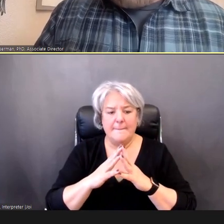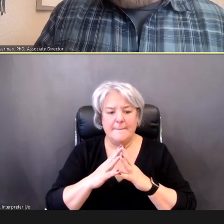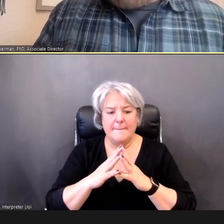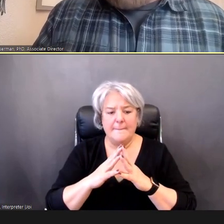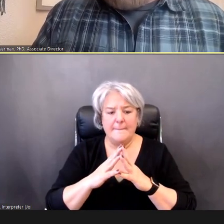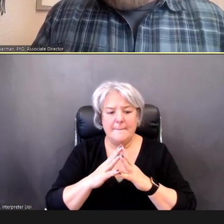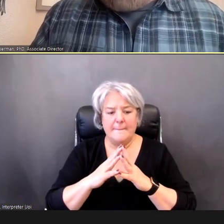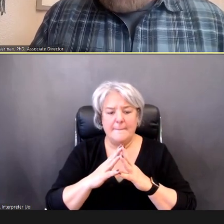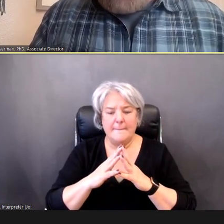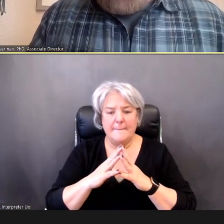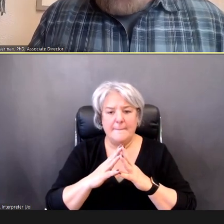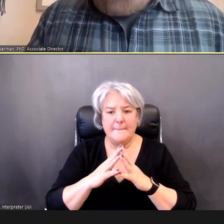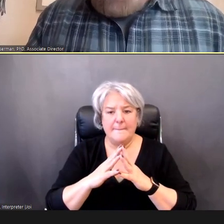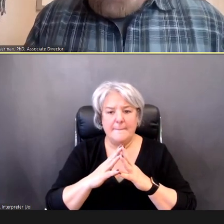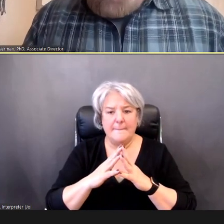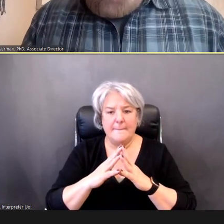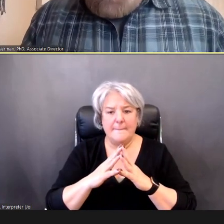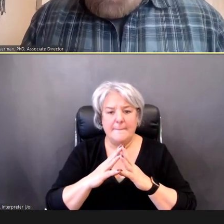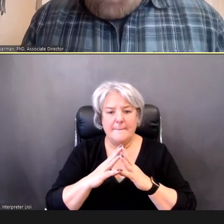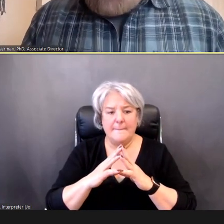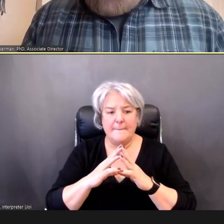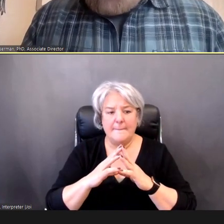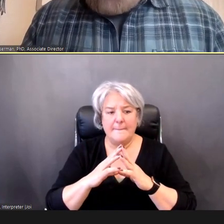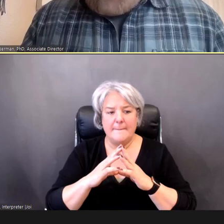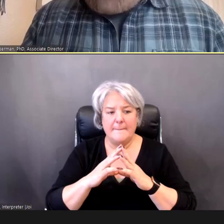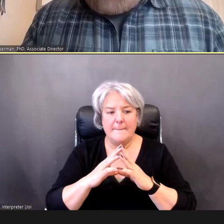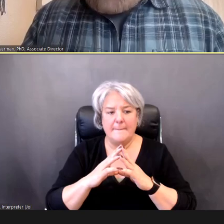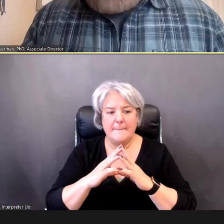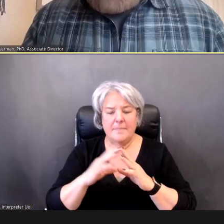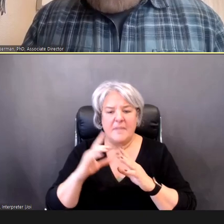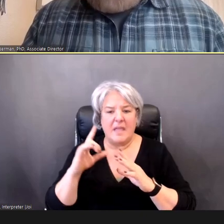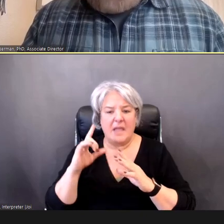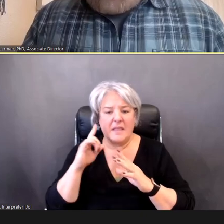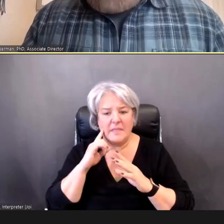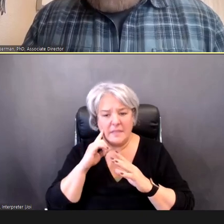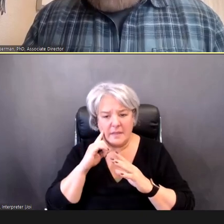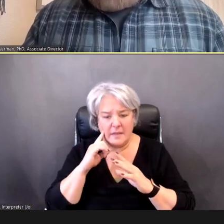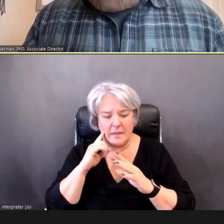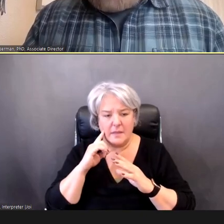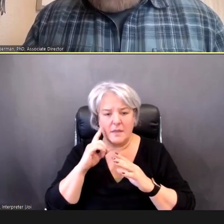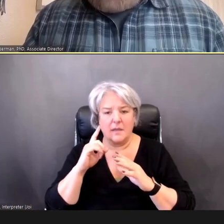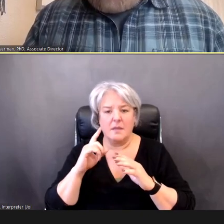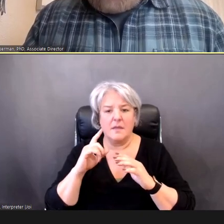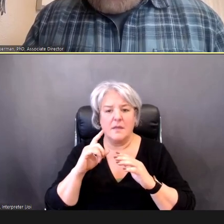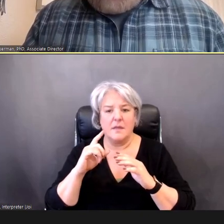And, I think what I would like to do, is -- (pause), open up the